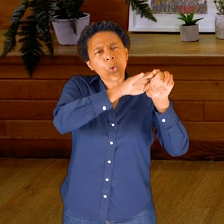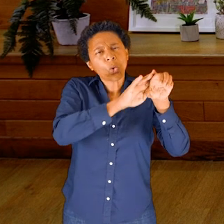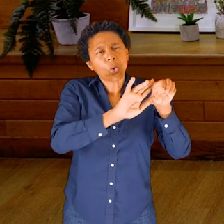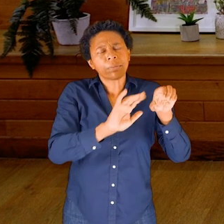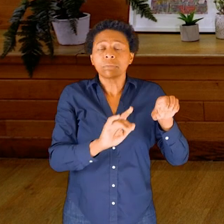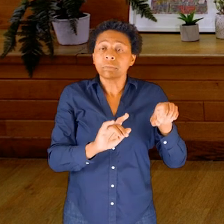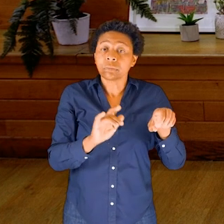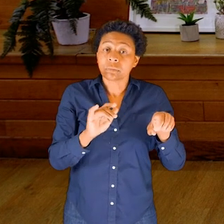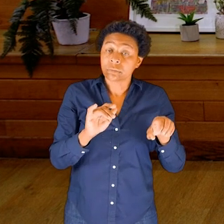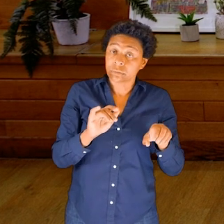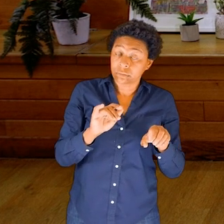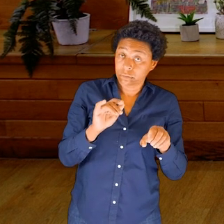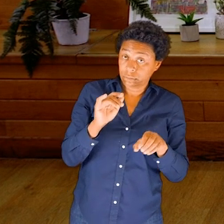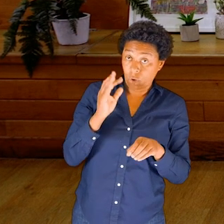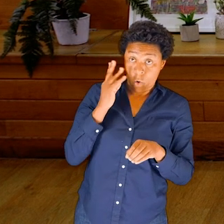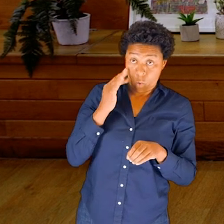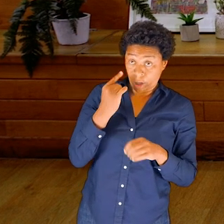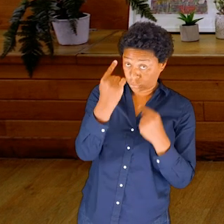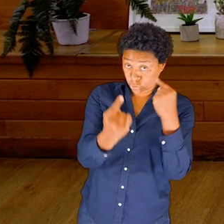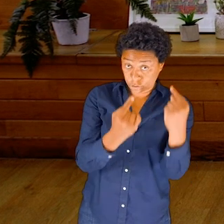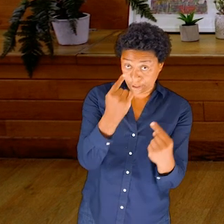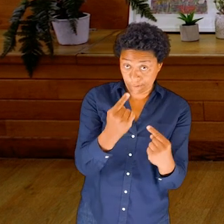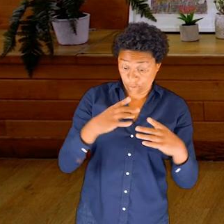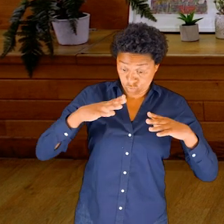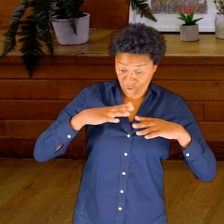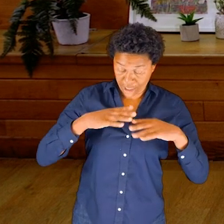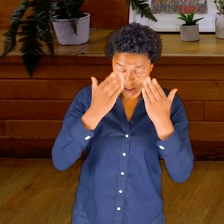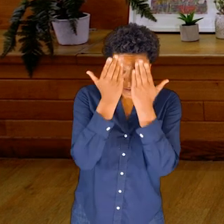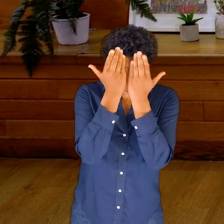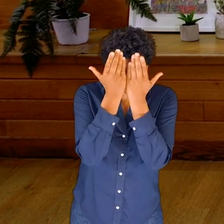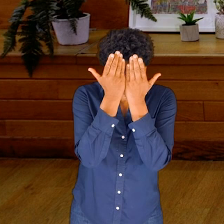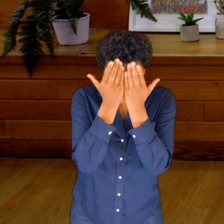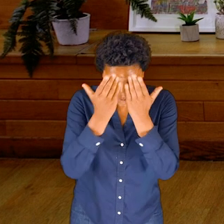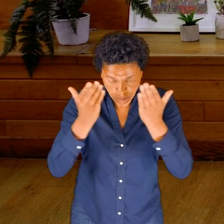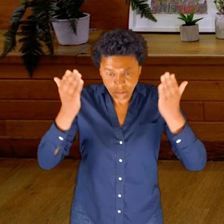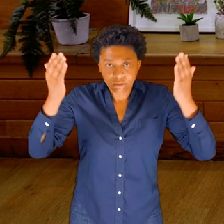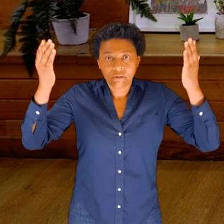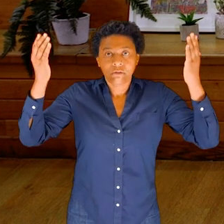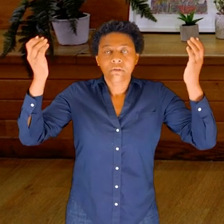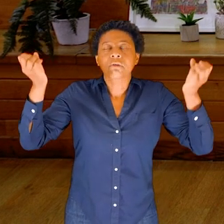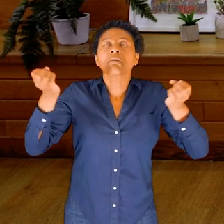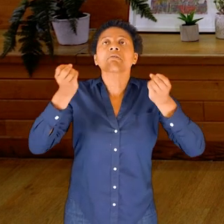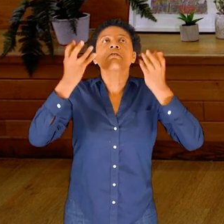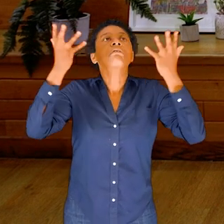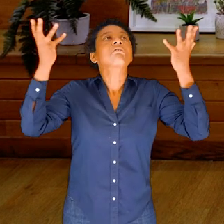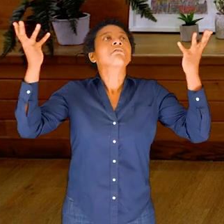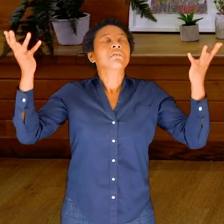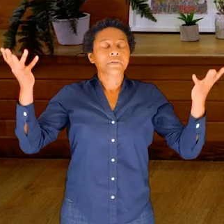When you’re ready, let your hand or your hands come away from your